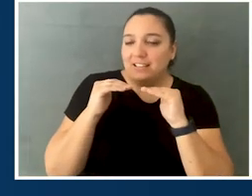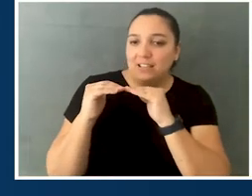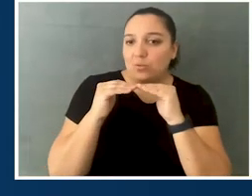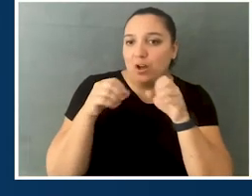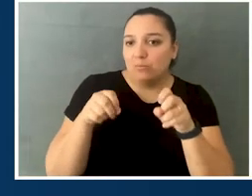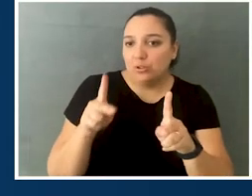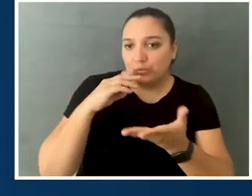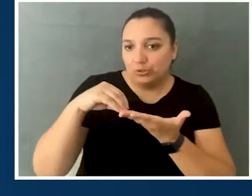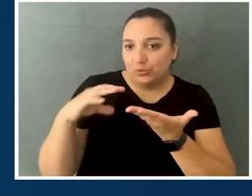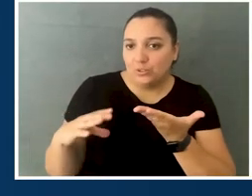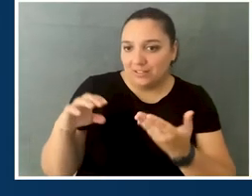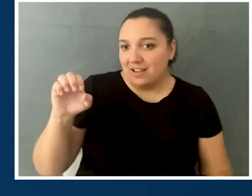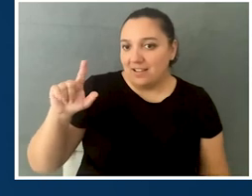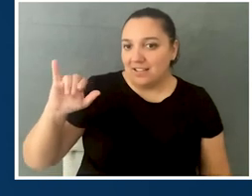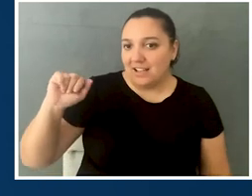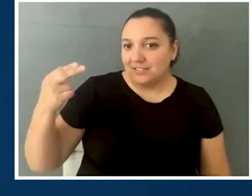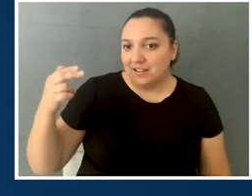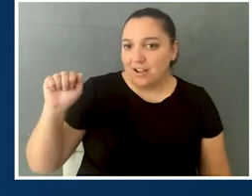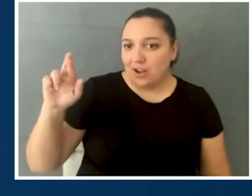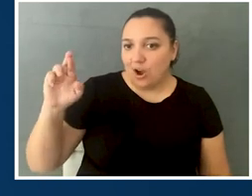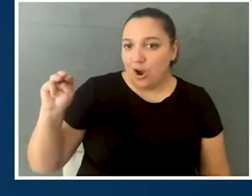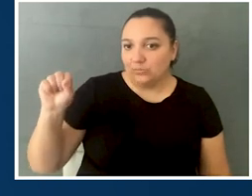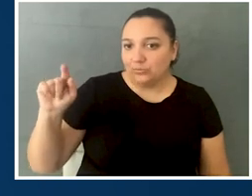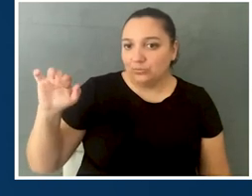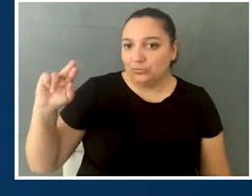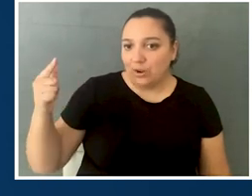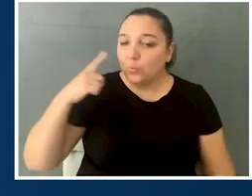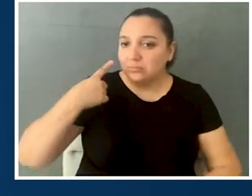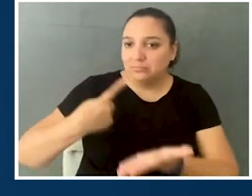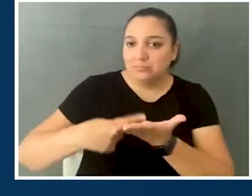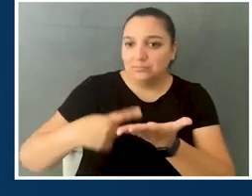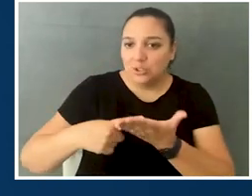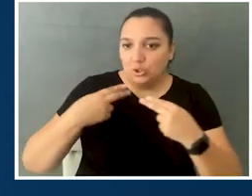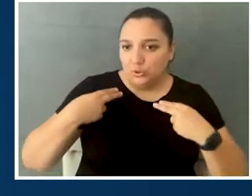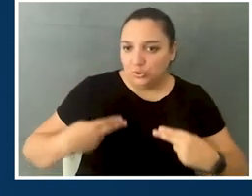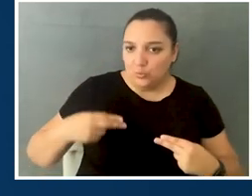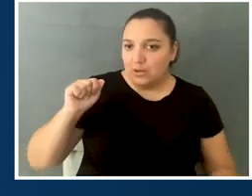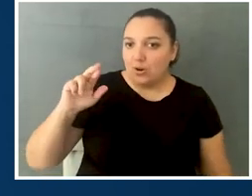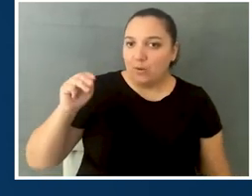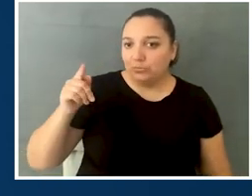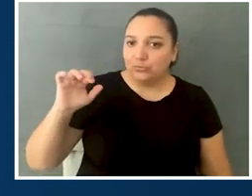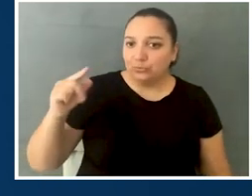Equal Opportunities for Students, Elijah Armstrong. He's here to discuss the Heumann-Armstrong Educational Awards